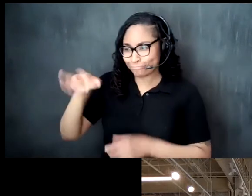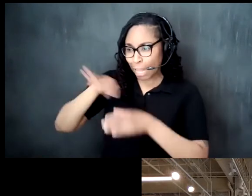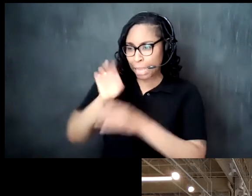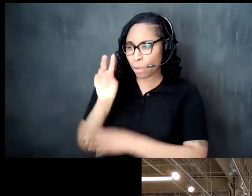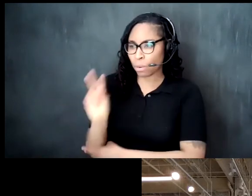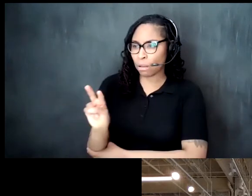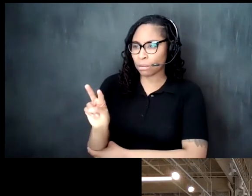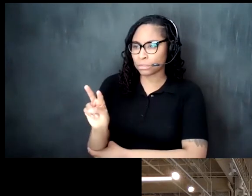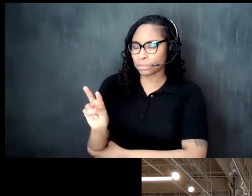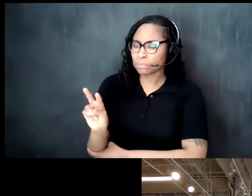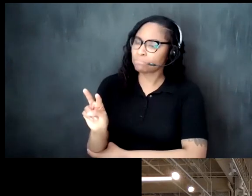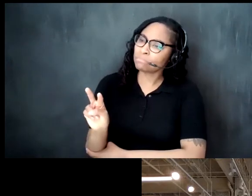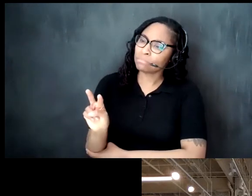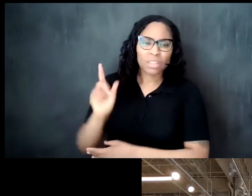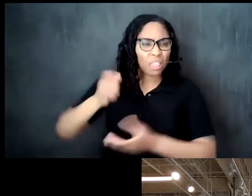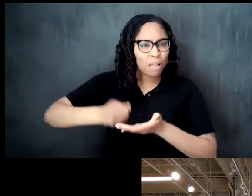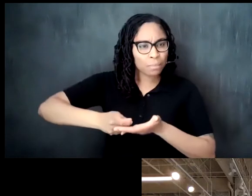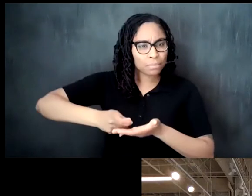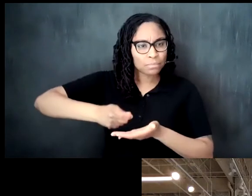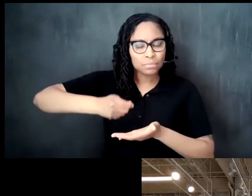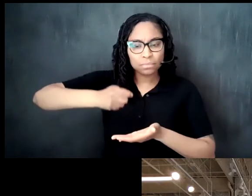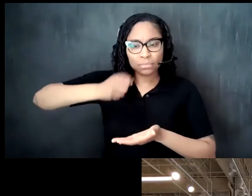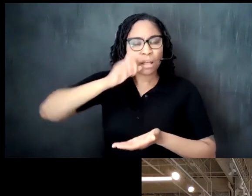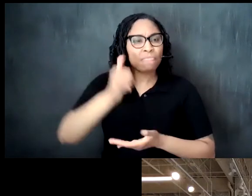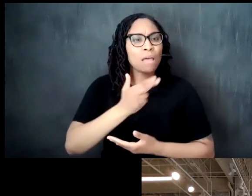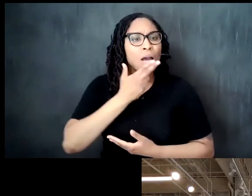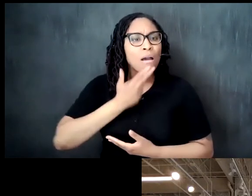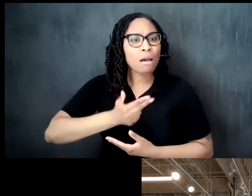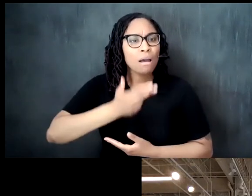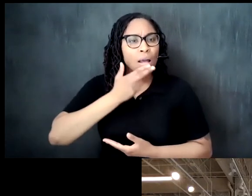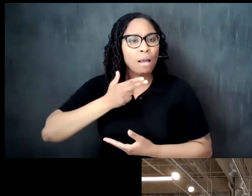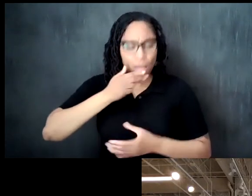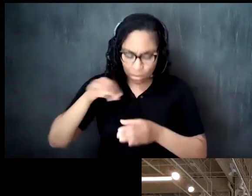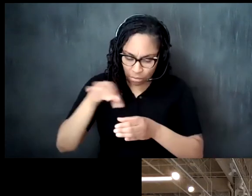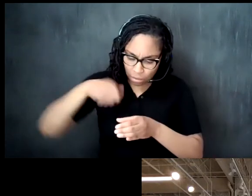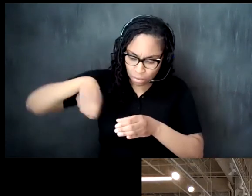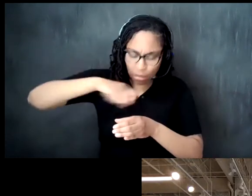watching the cup watching him put honey in the tea watching him add milk um